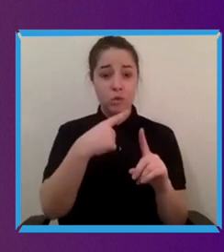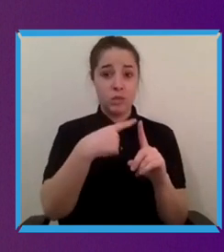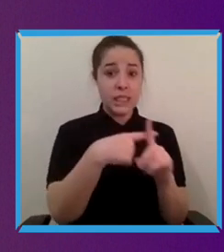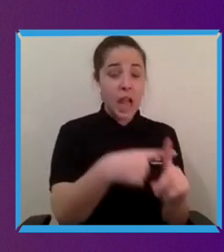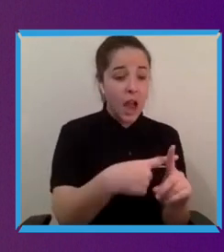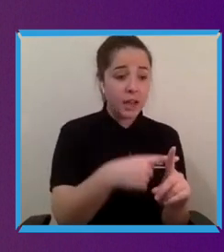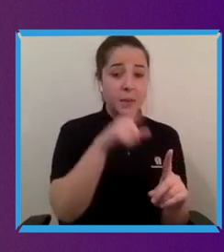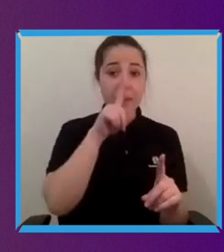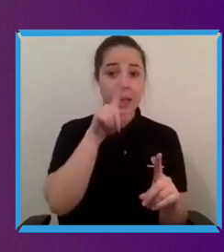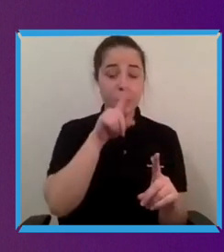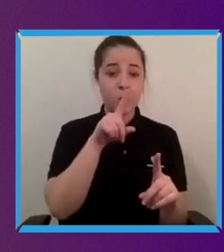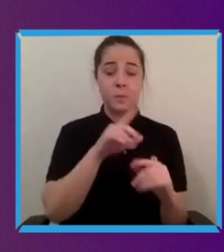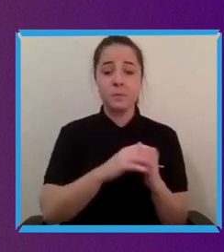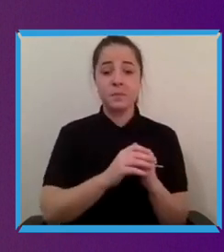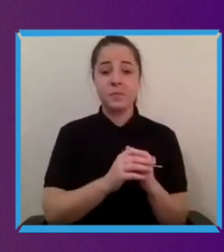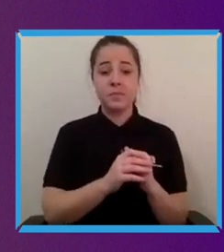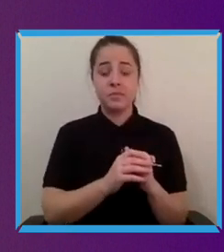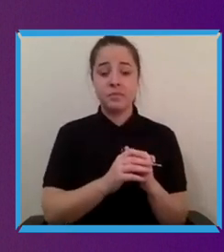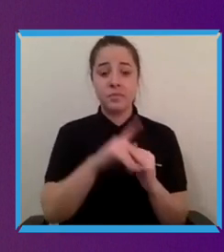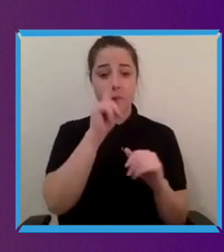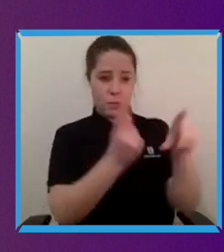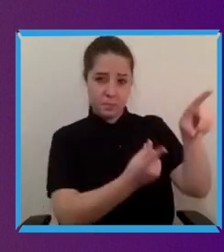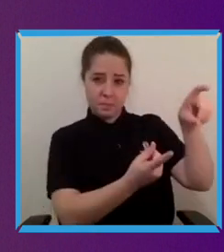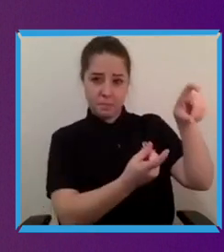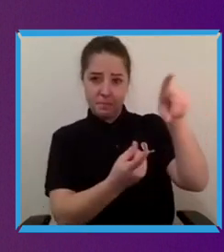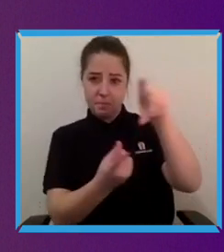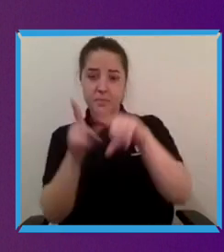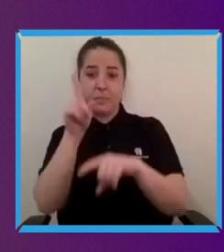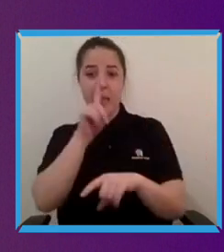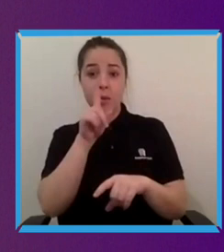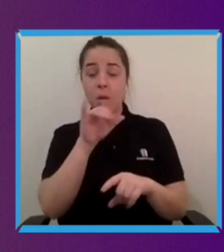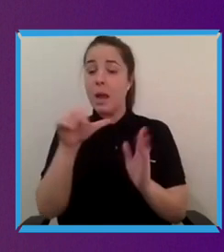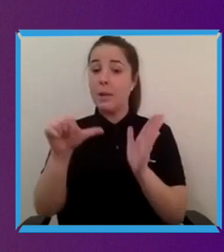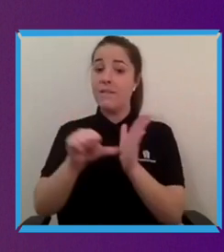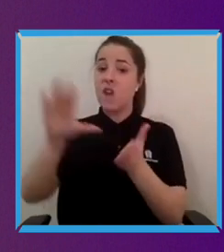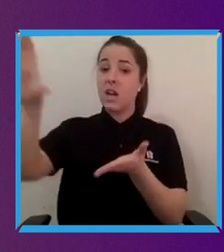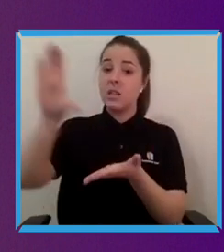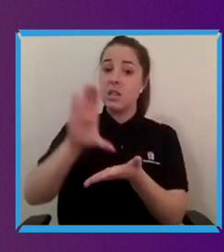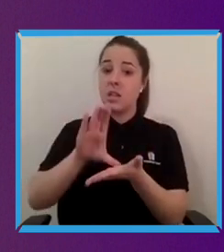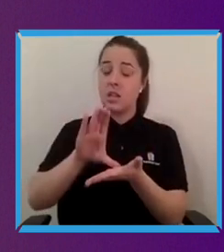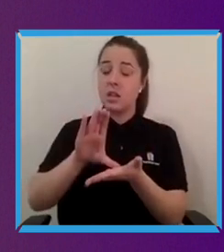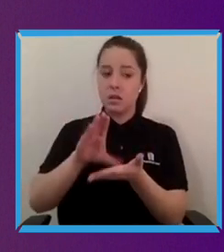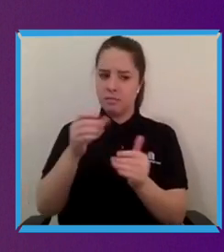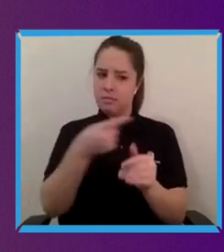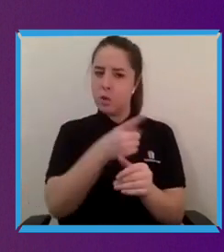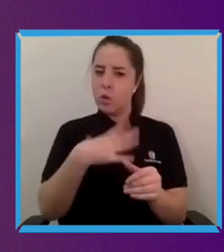or it's just you know you're getting funding for something so make sure there's a role there for someone with a disability to